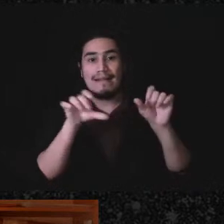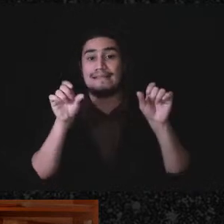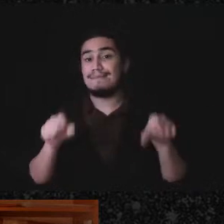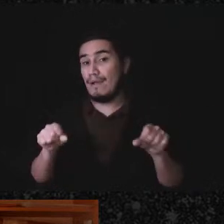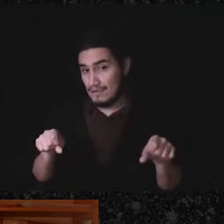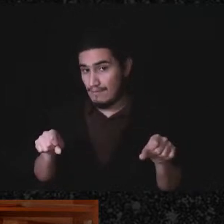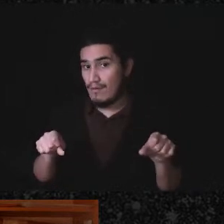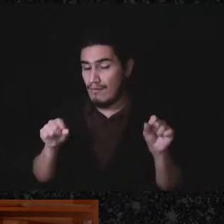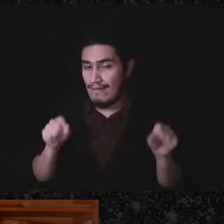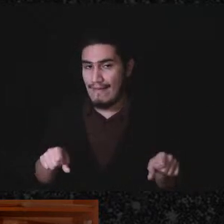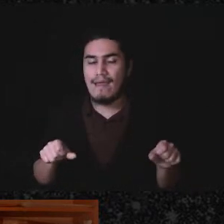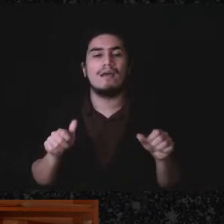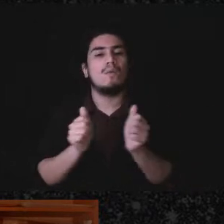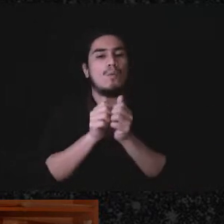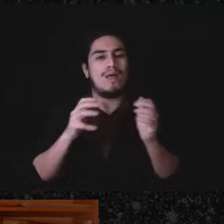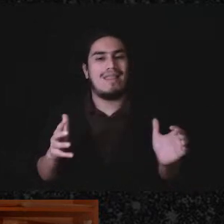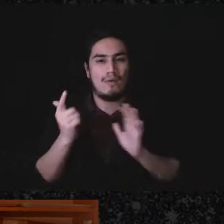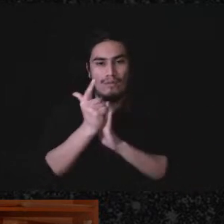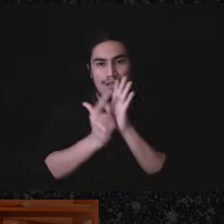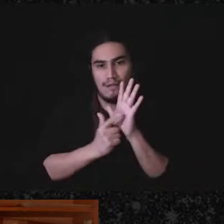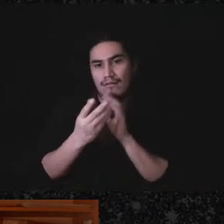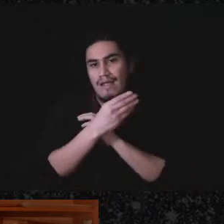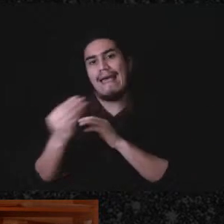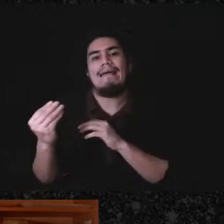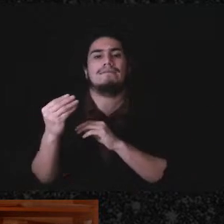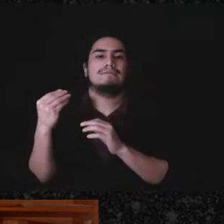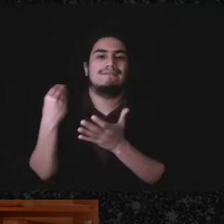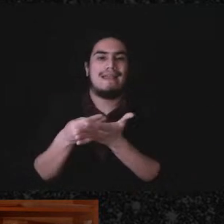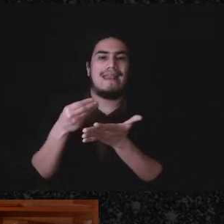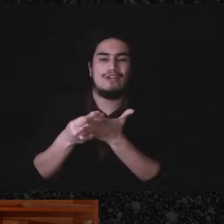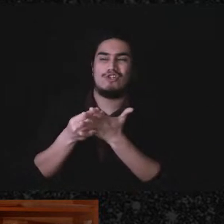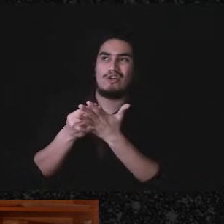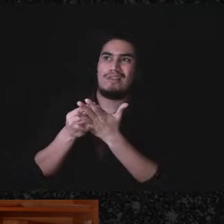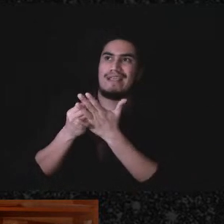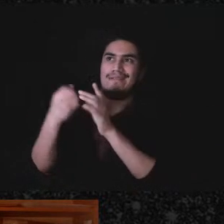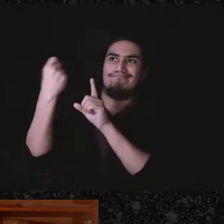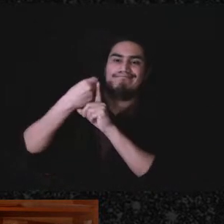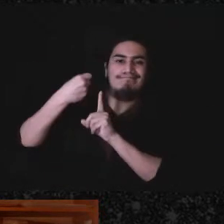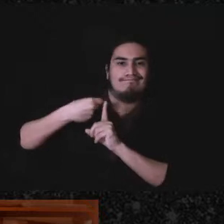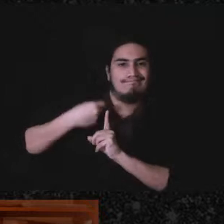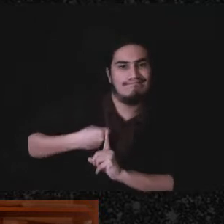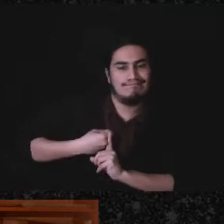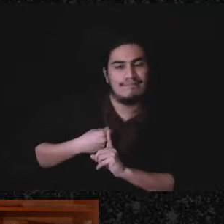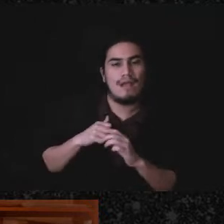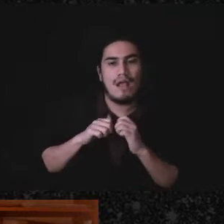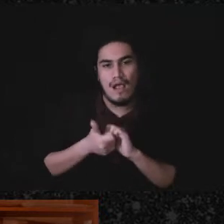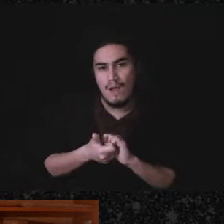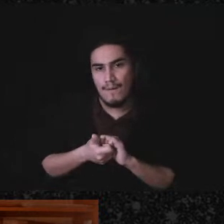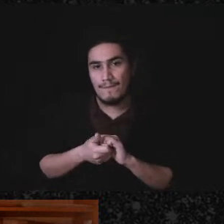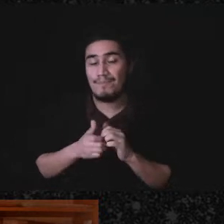without getting legally and financially torn down? Before Mike takes this on which this is a huge